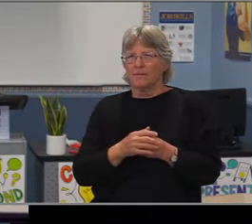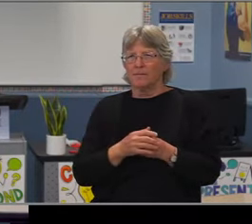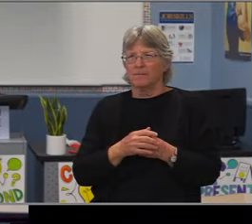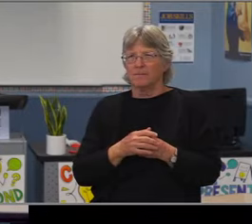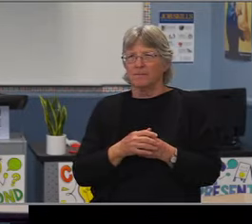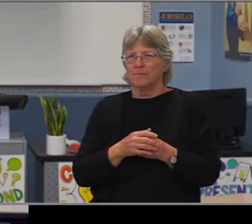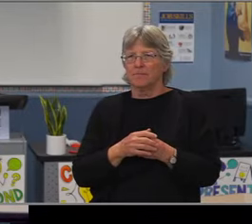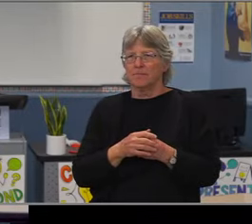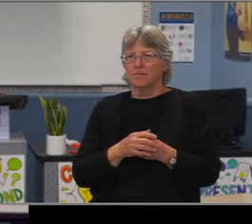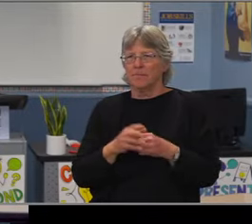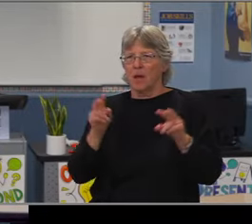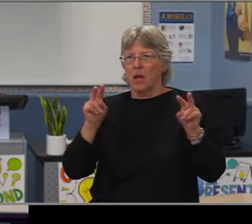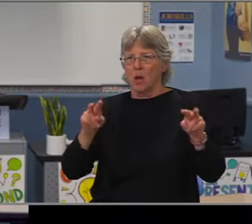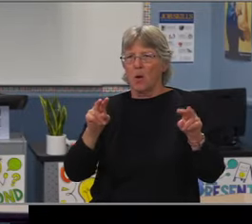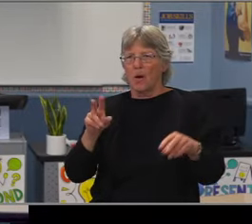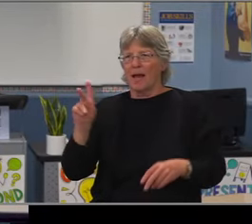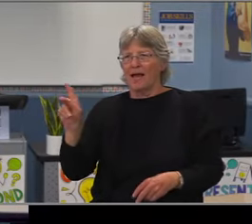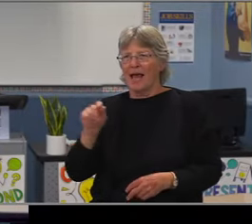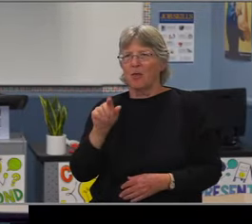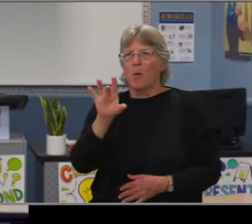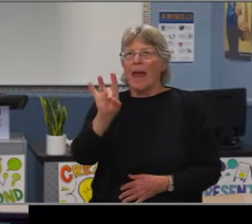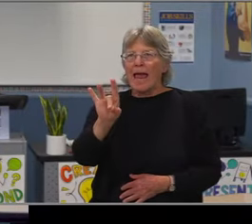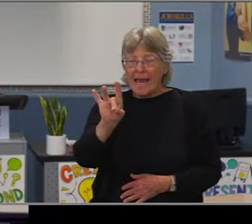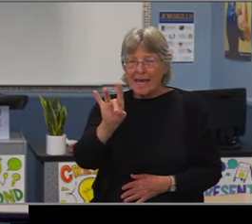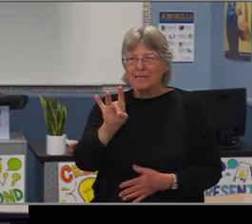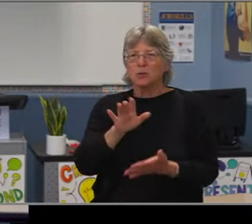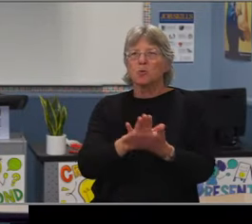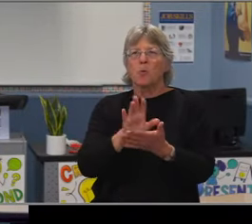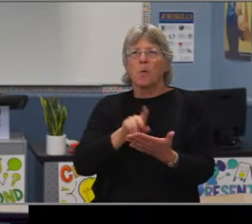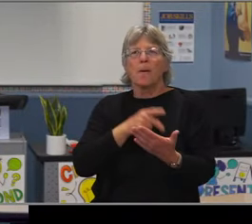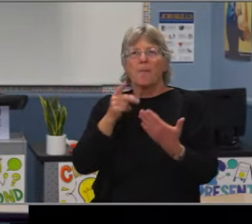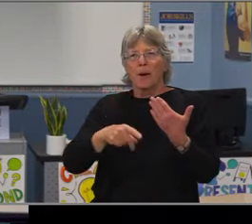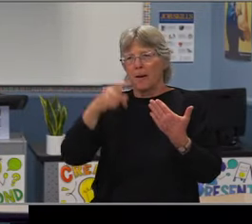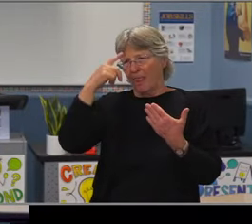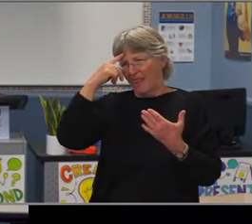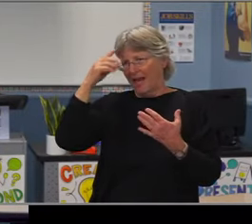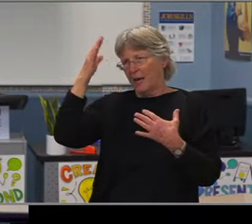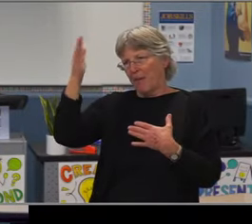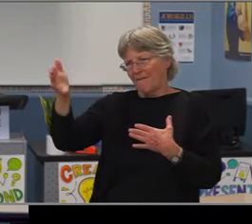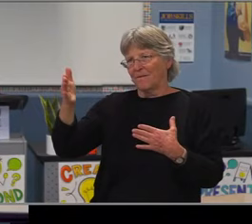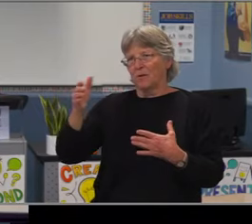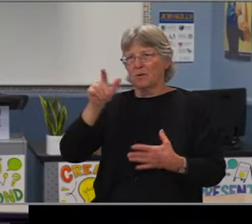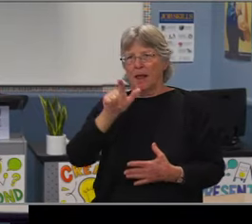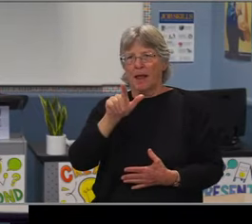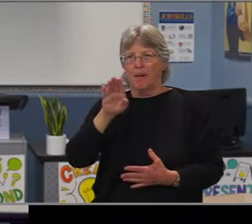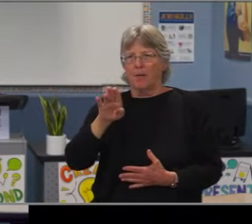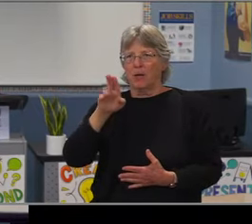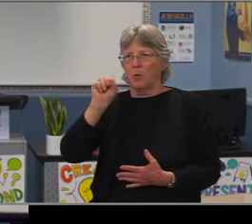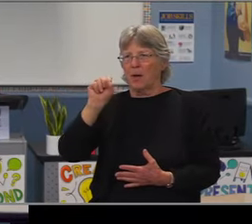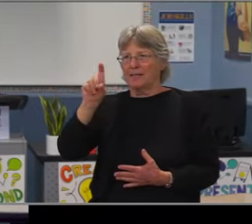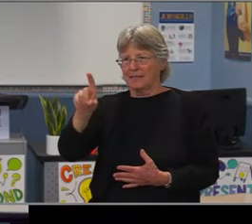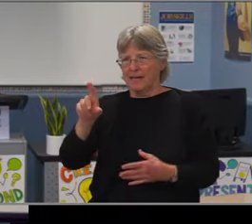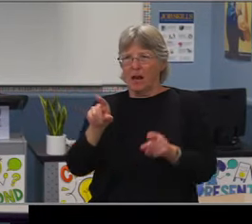And that's great, that's a huge increase, but again, system wide we've seen an increase and some of our groups have actually increased faster